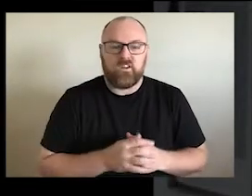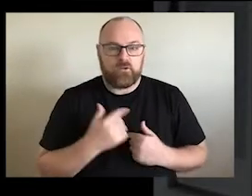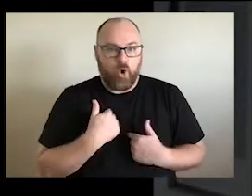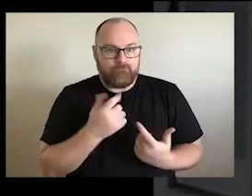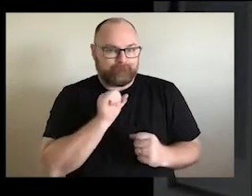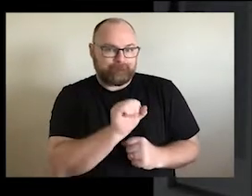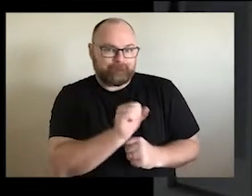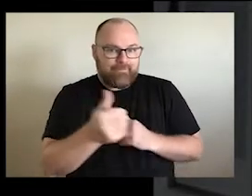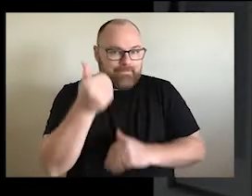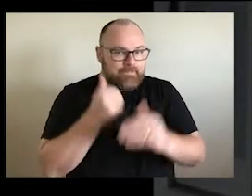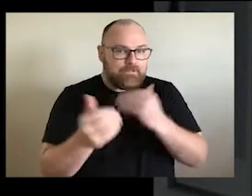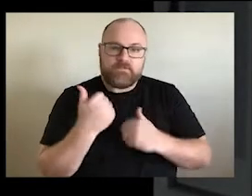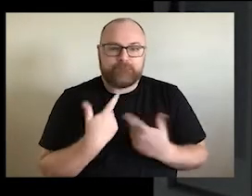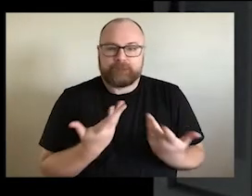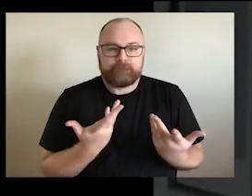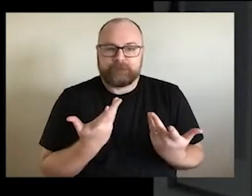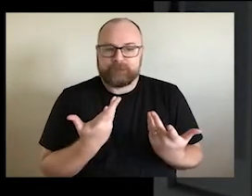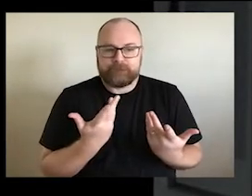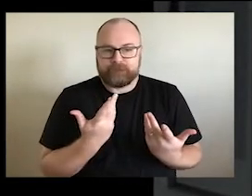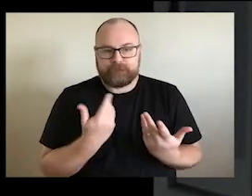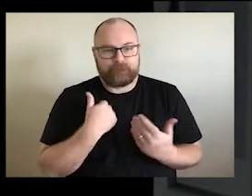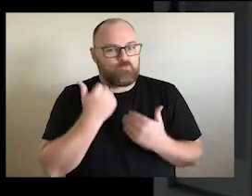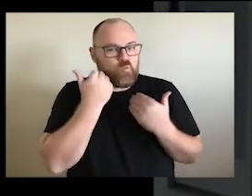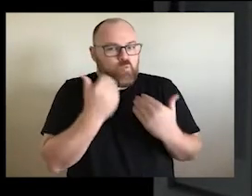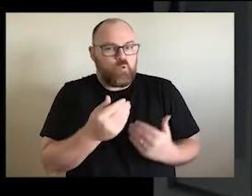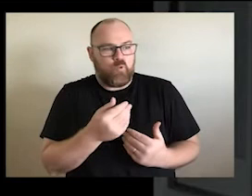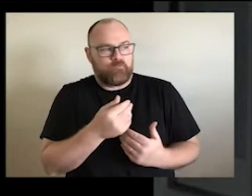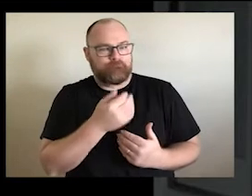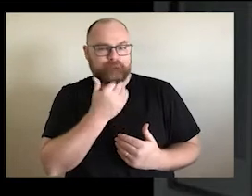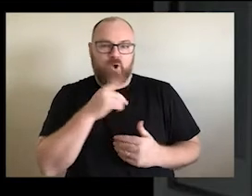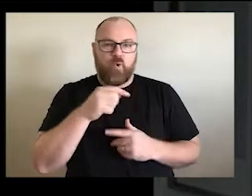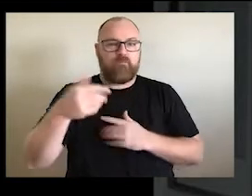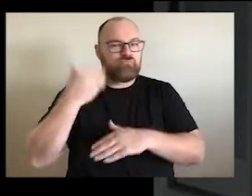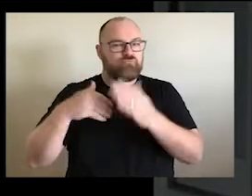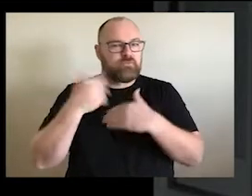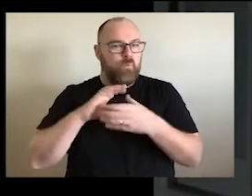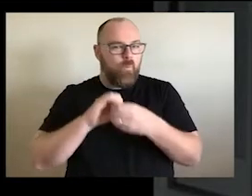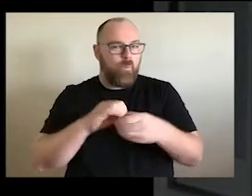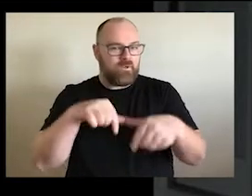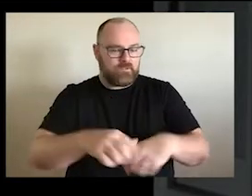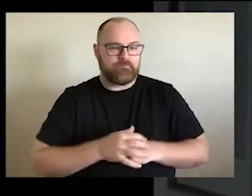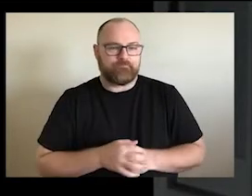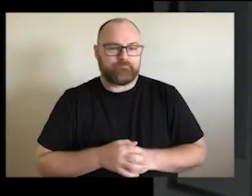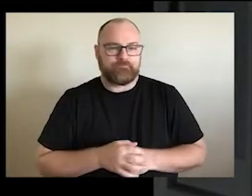don't know how much history of the the traditional owners that were here. This is Tharawal. This is